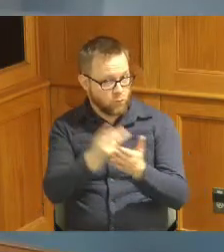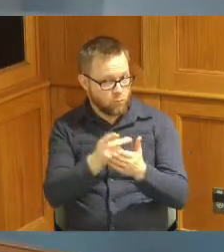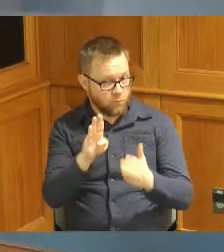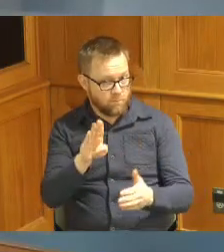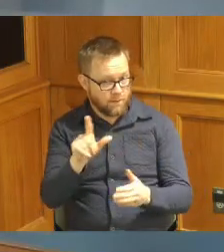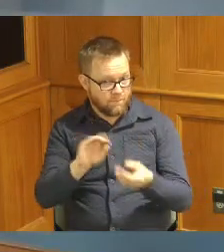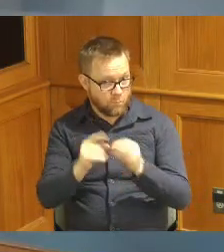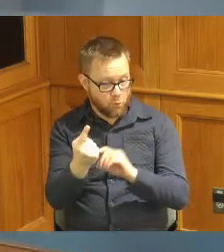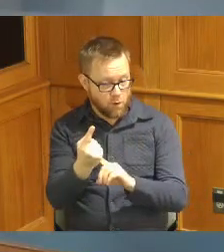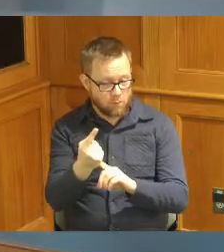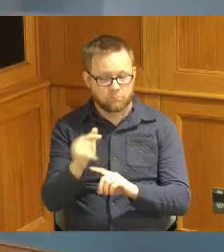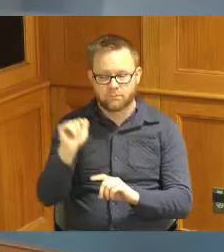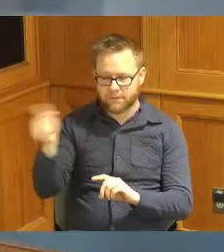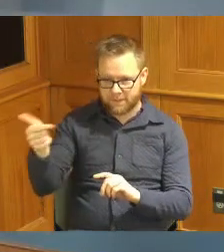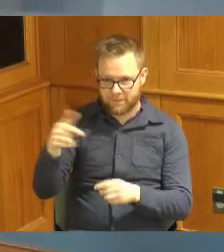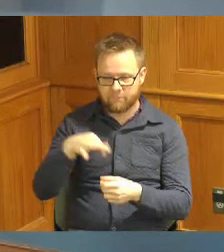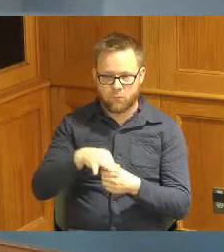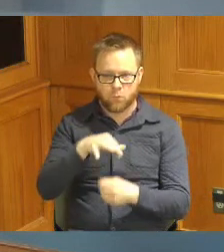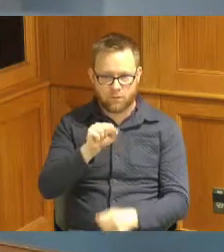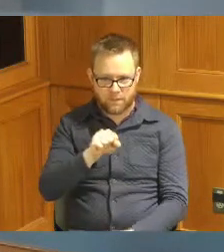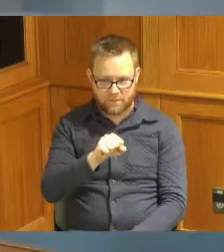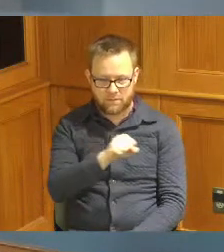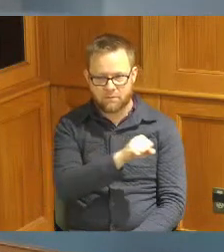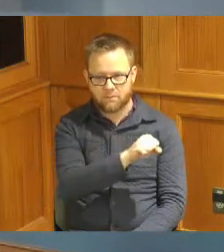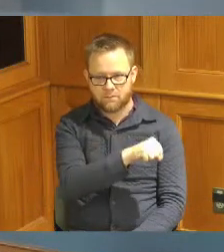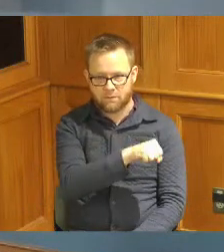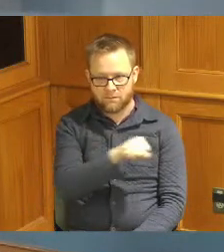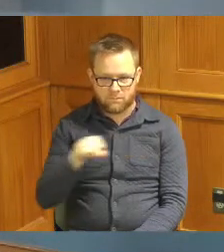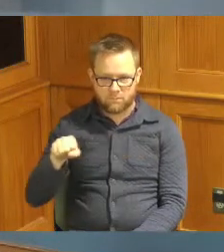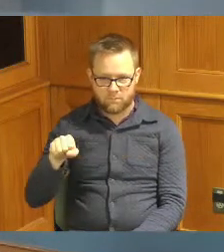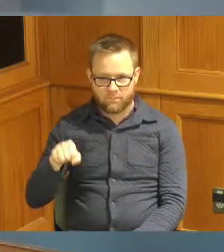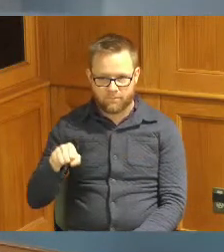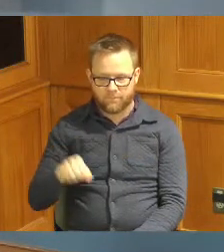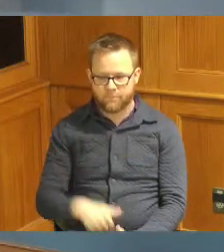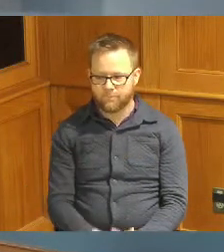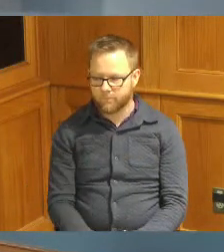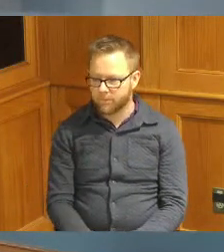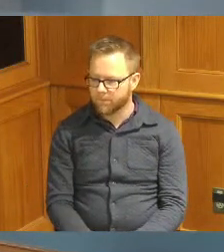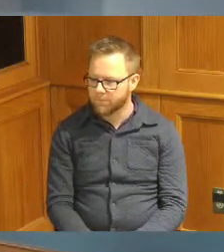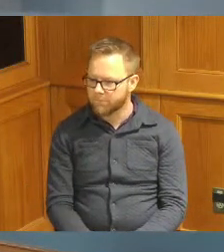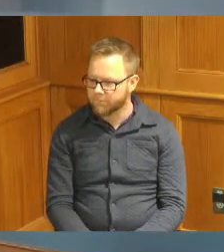Commissioner Reece yes Commissioner Driehaus yes Commissioner summer I do a mess yes thank you